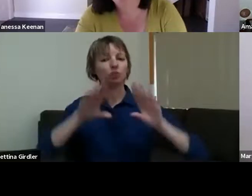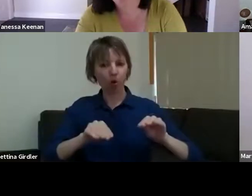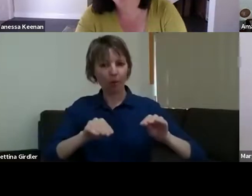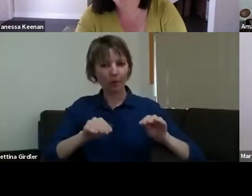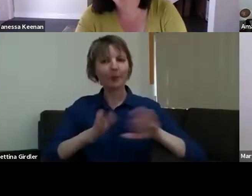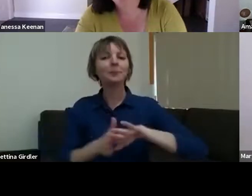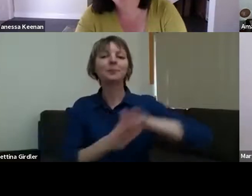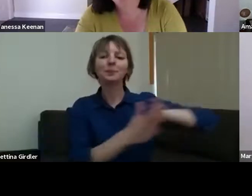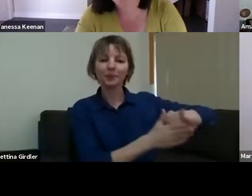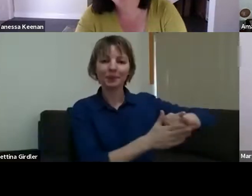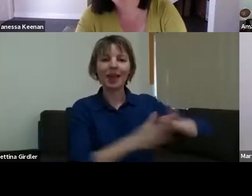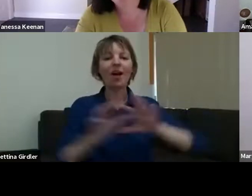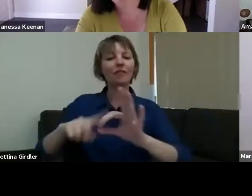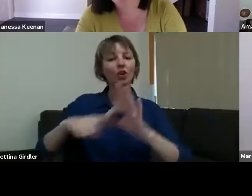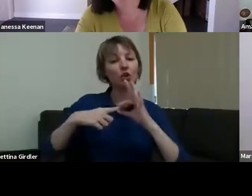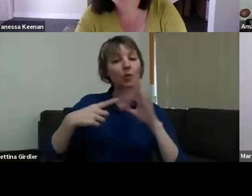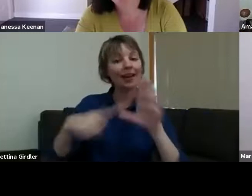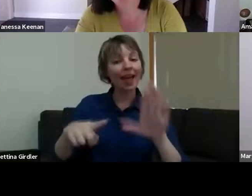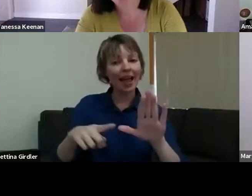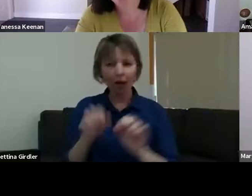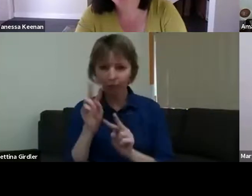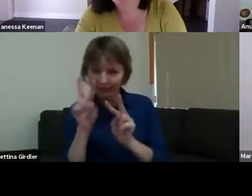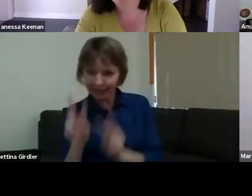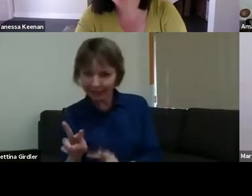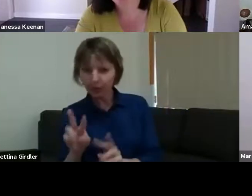questions popping up, and I think Mary Jane's going to take it from